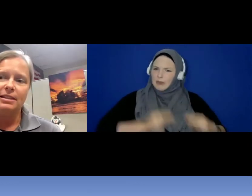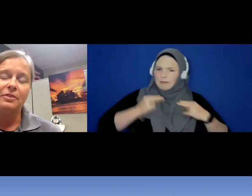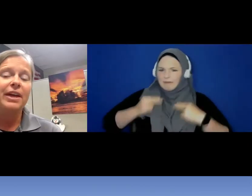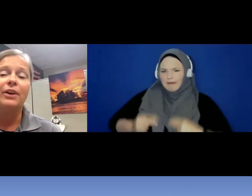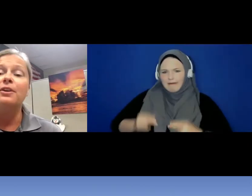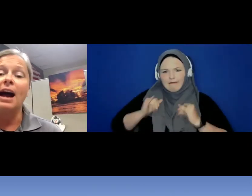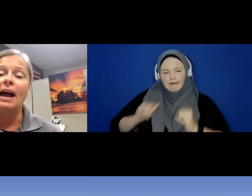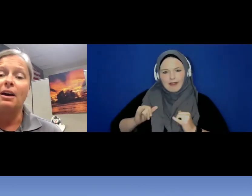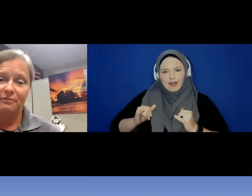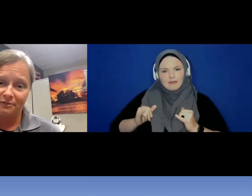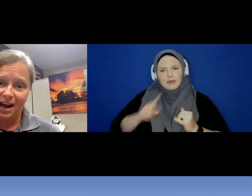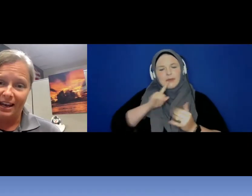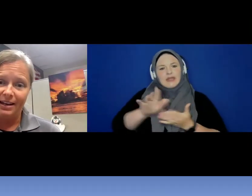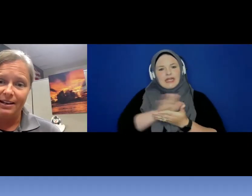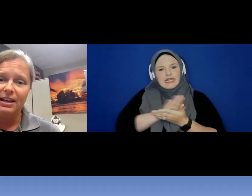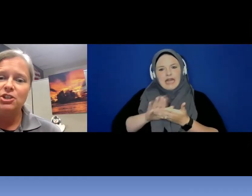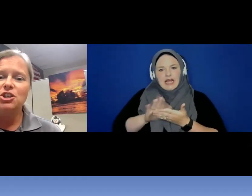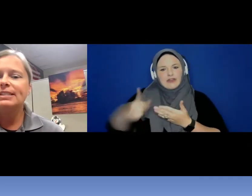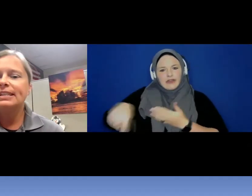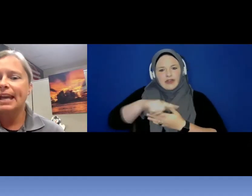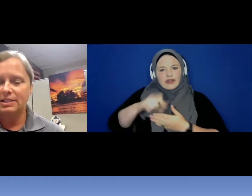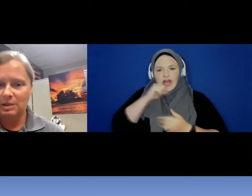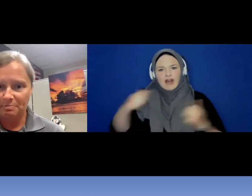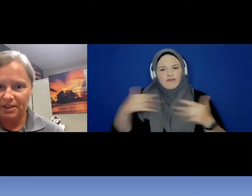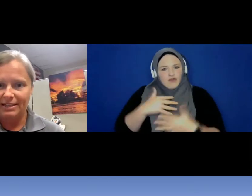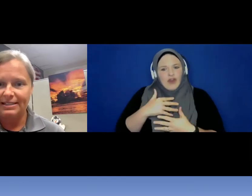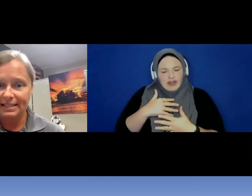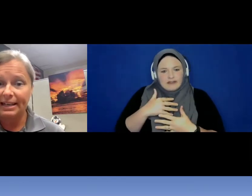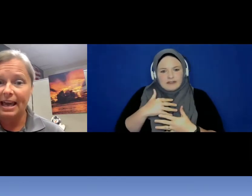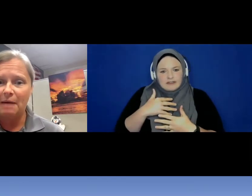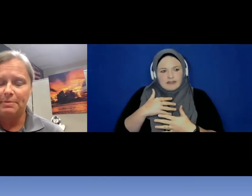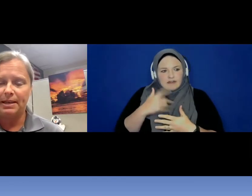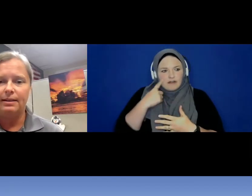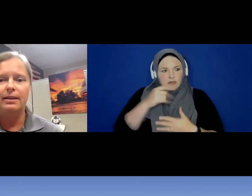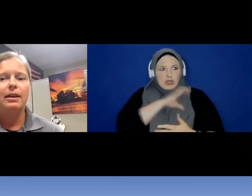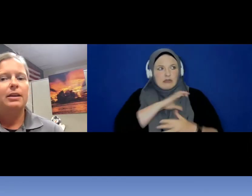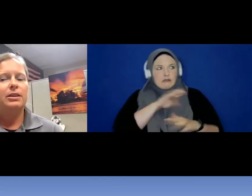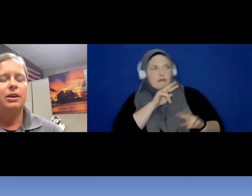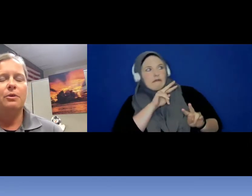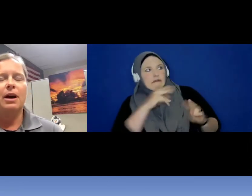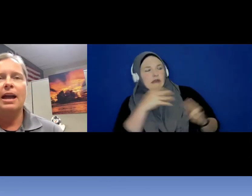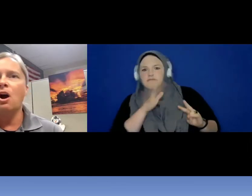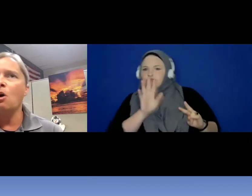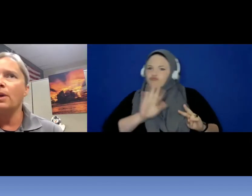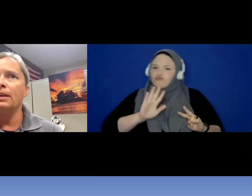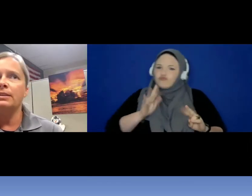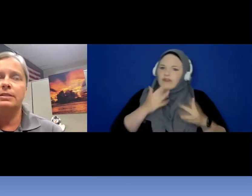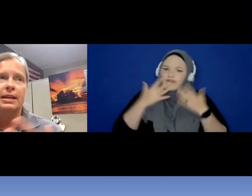but they are not afraid just in case something did happen, you know, I always get